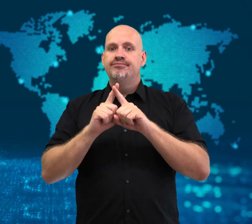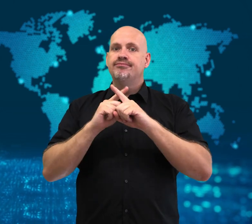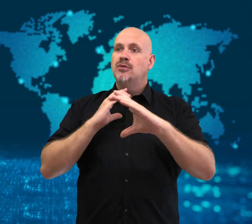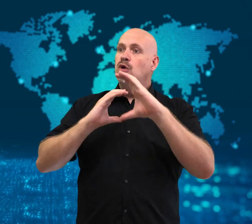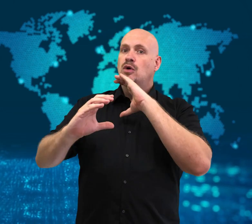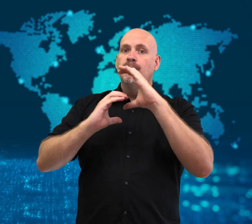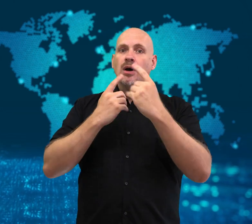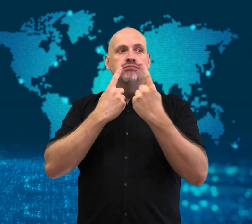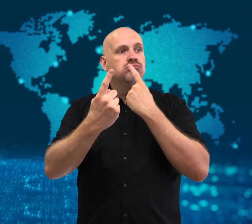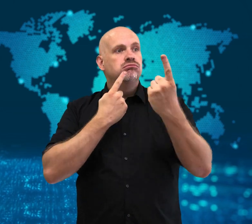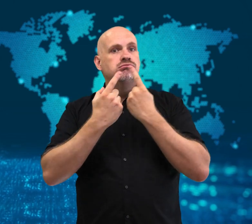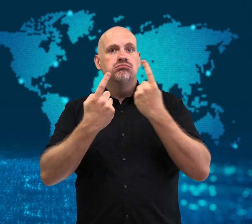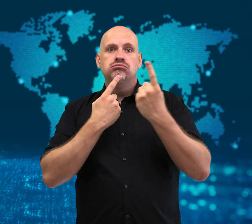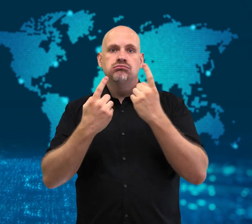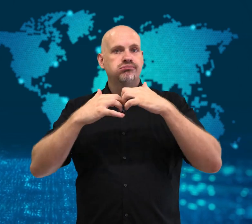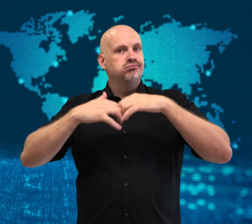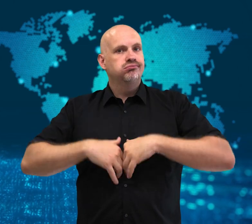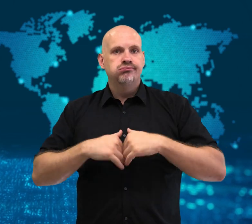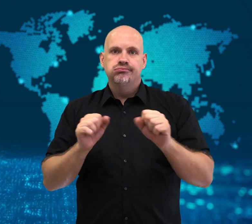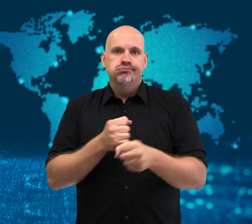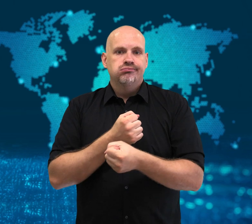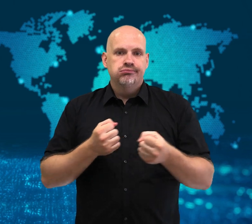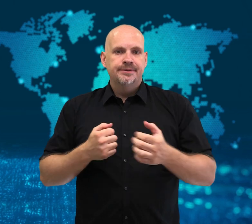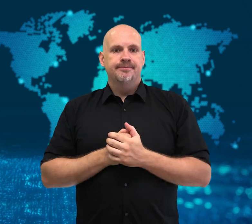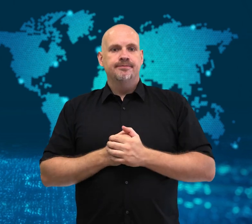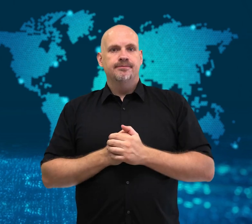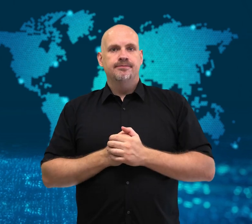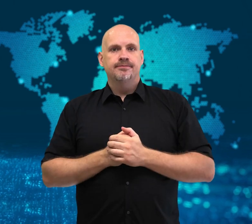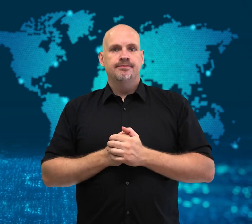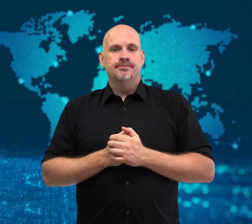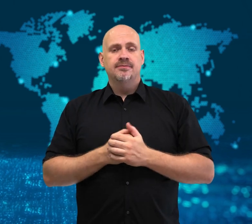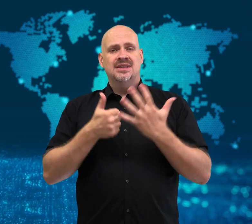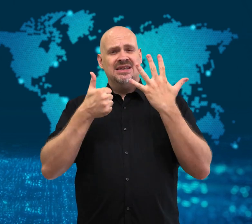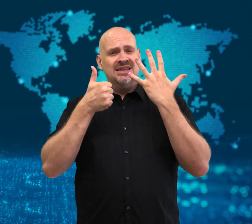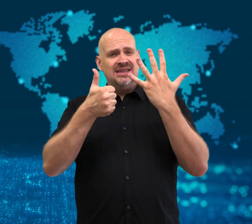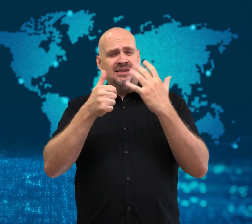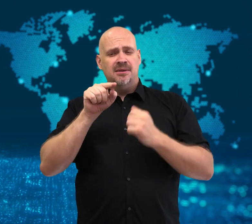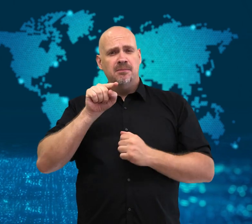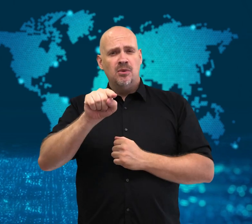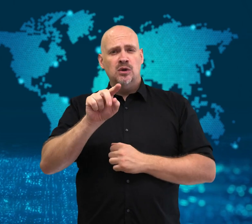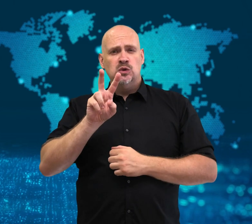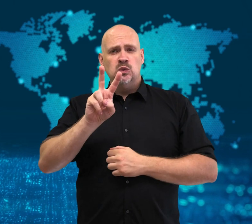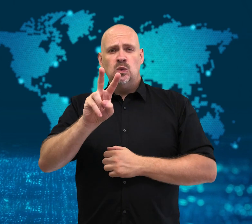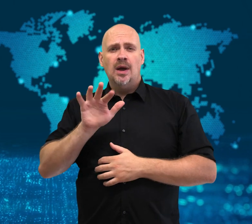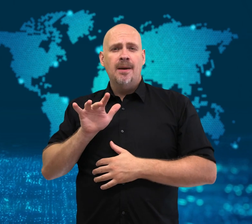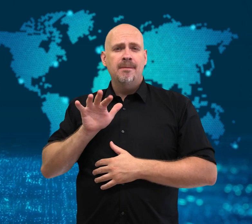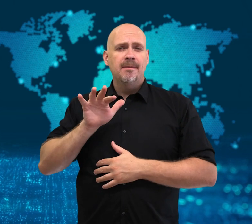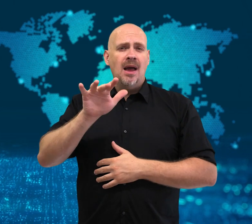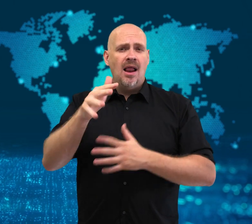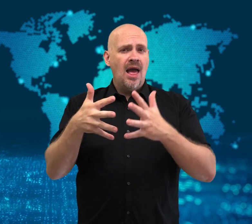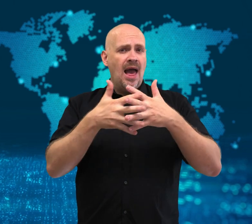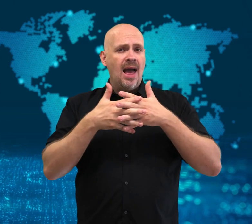Over 6.2 million Americans - and millions more worldwide